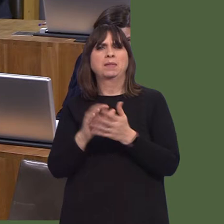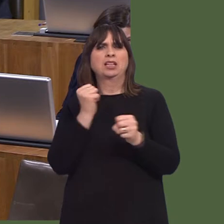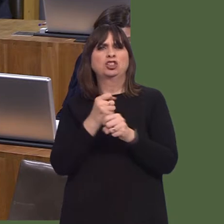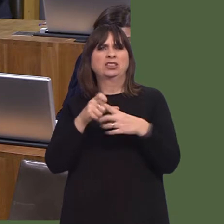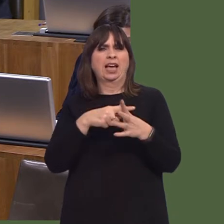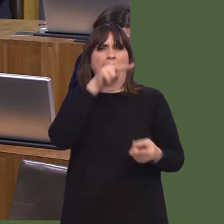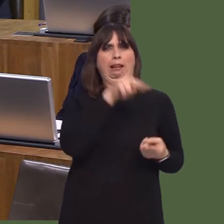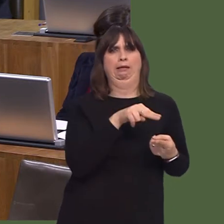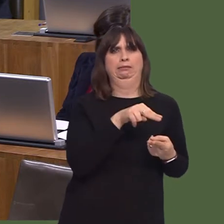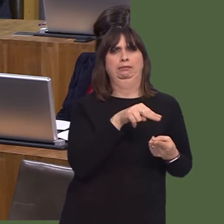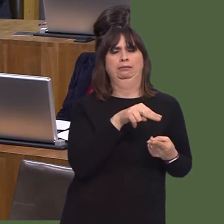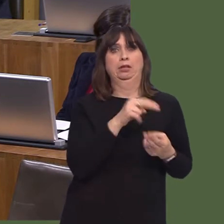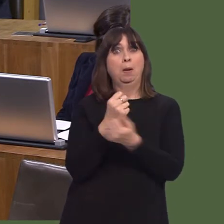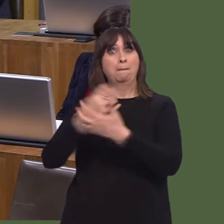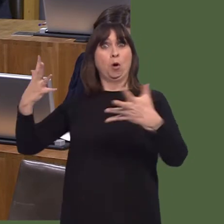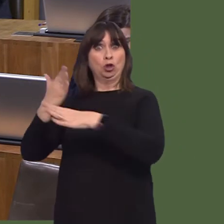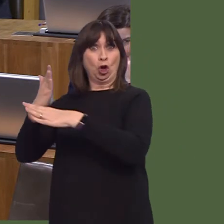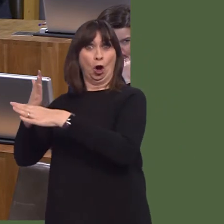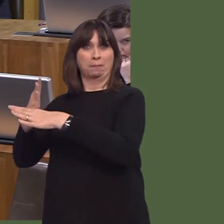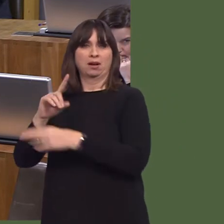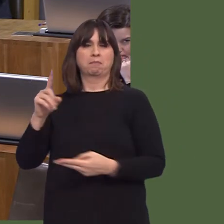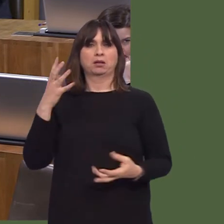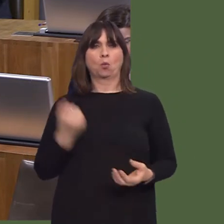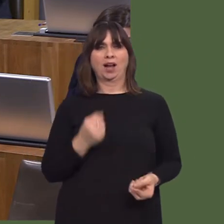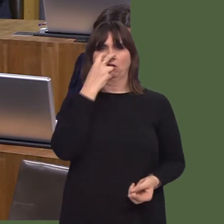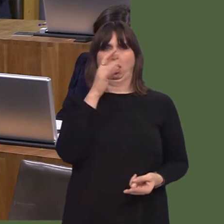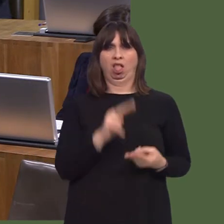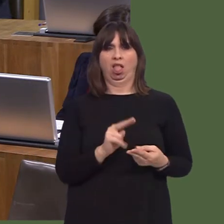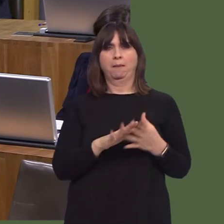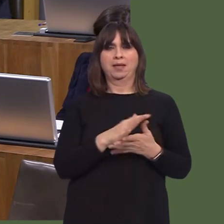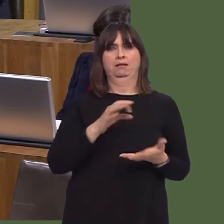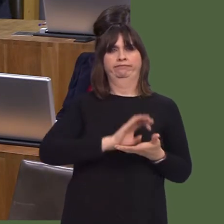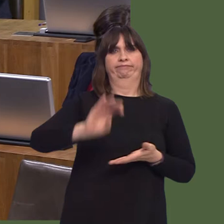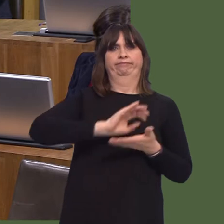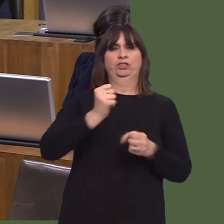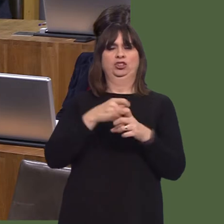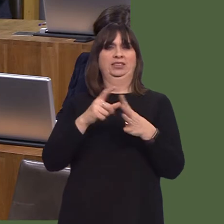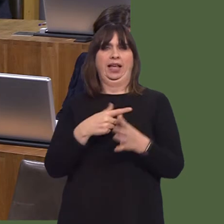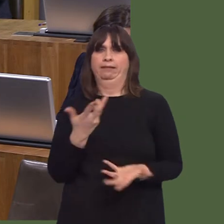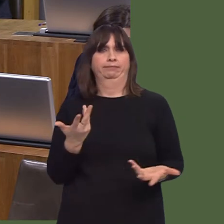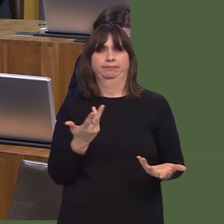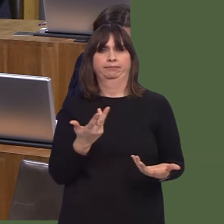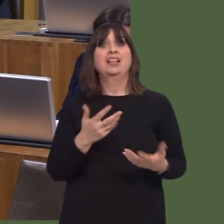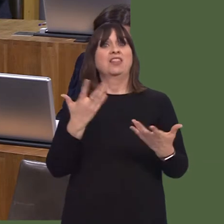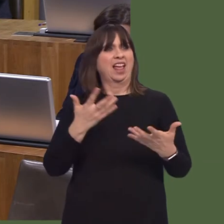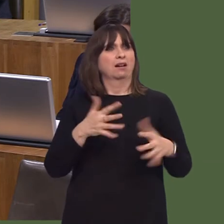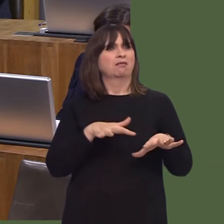has come to an end, therefore nothing else will happen. Can I say to the Member that we are considering what further steps we can now take? I understand.